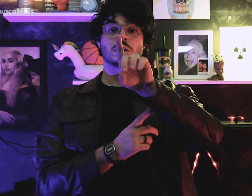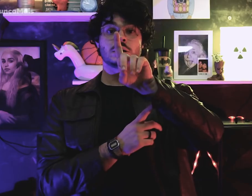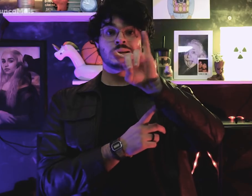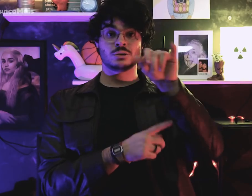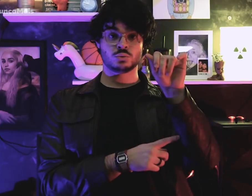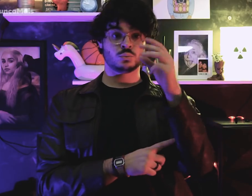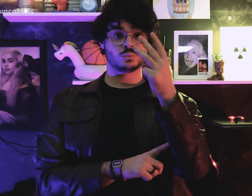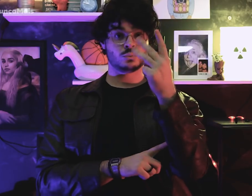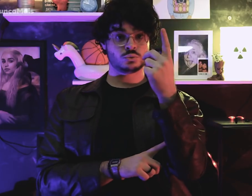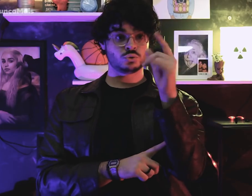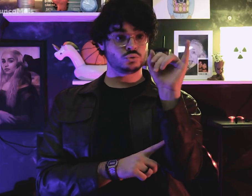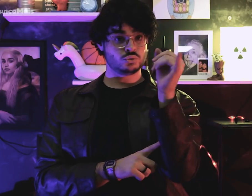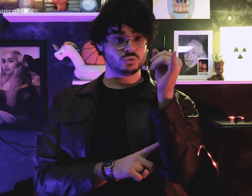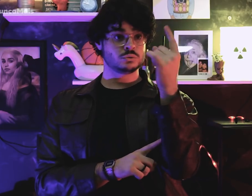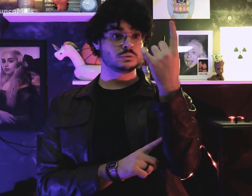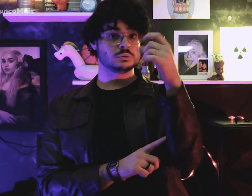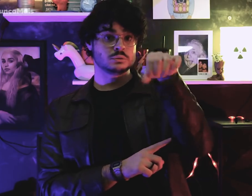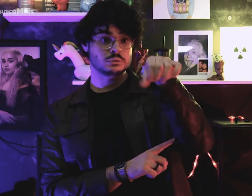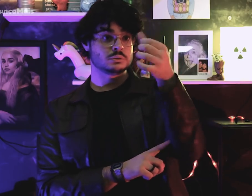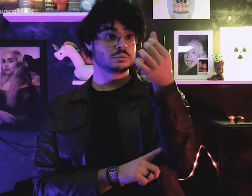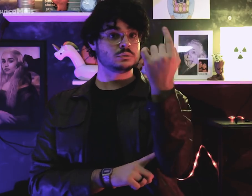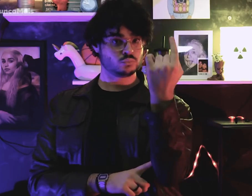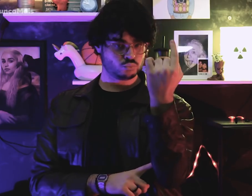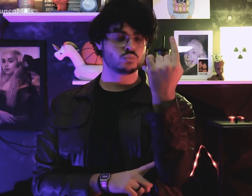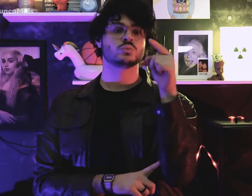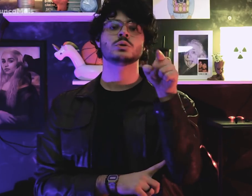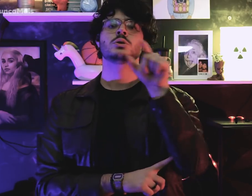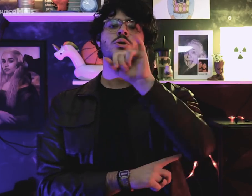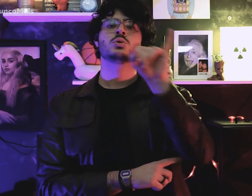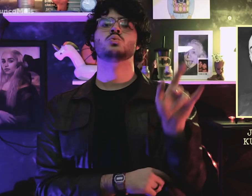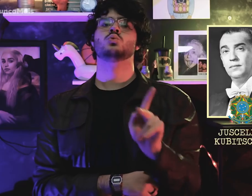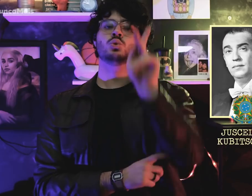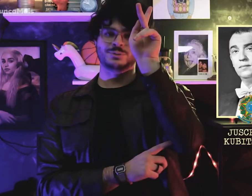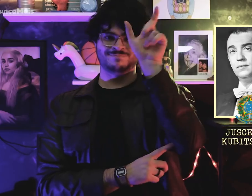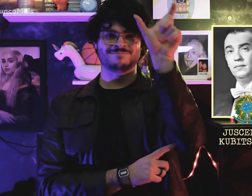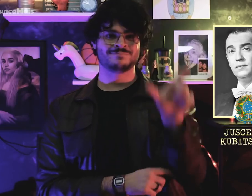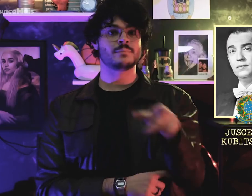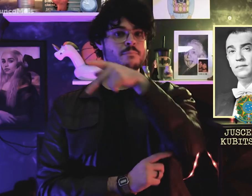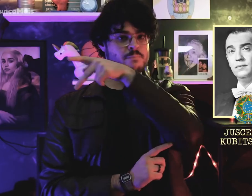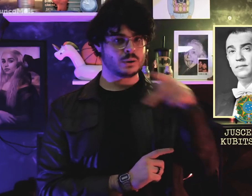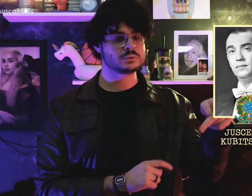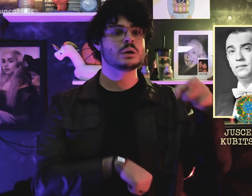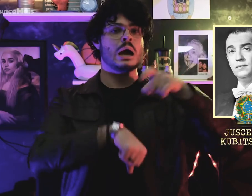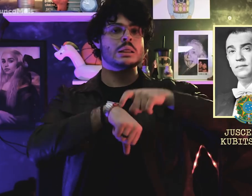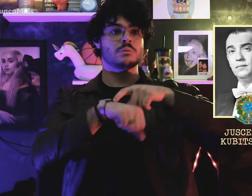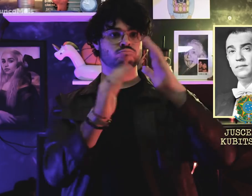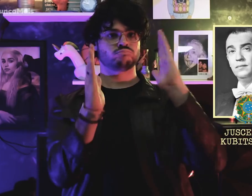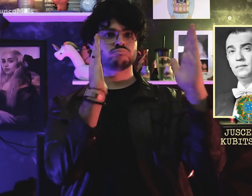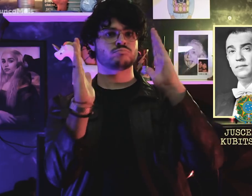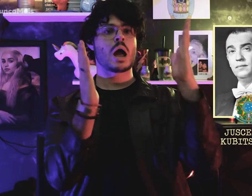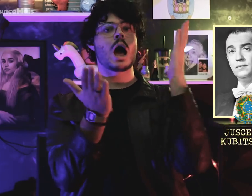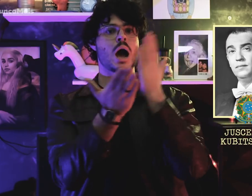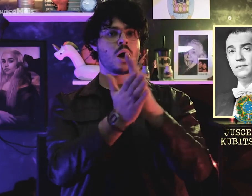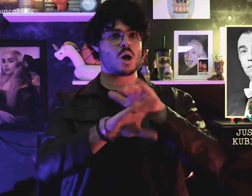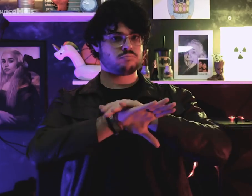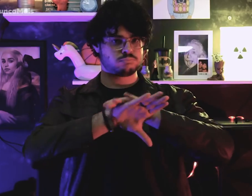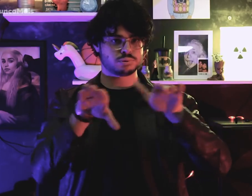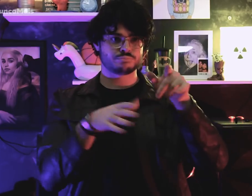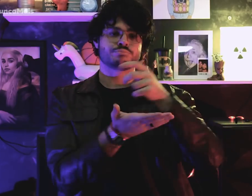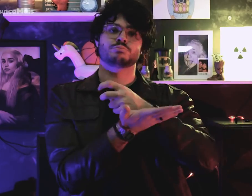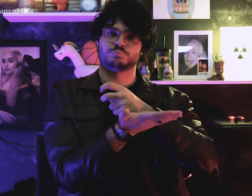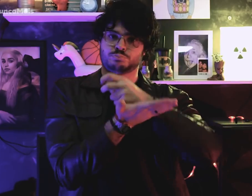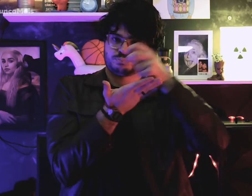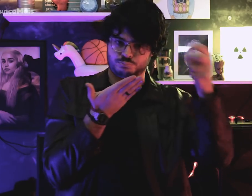On January 31, 1961, when it closed Juscelino Kubitschek's mandate,